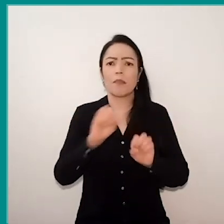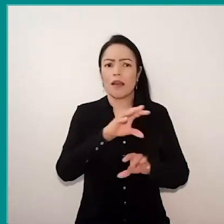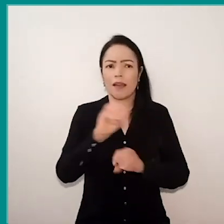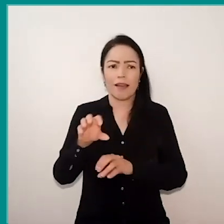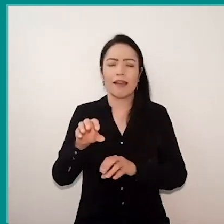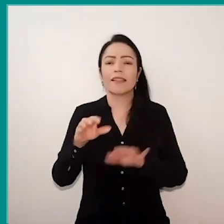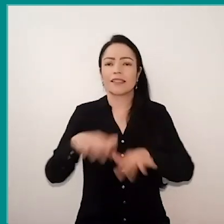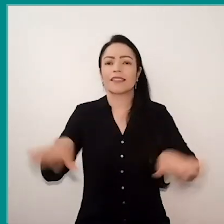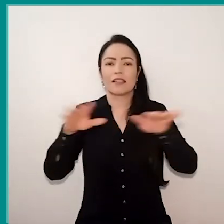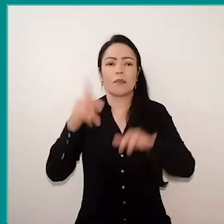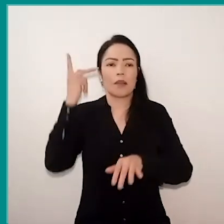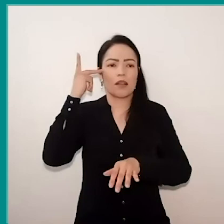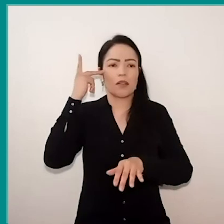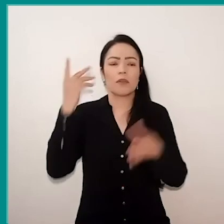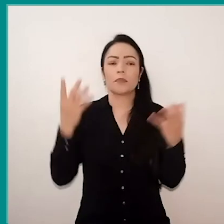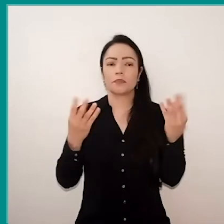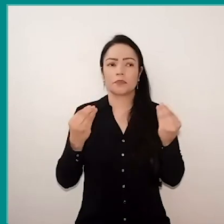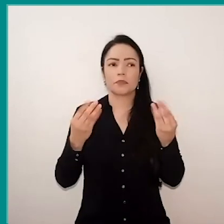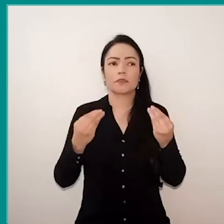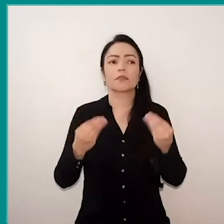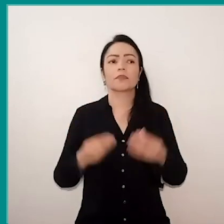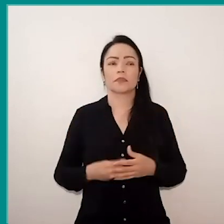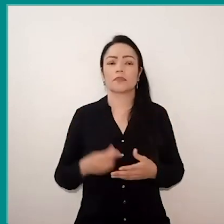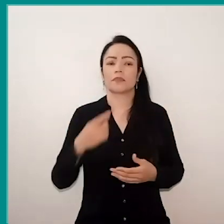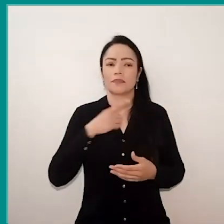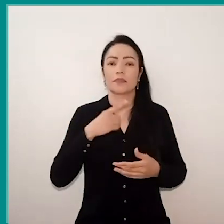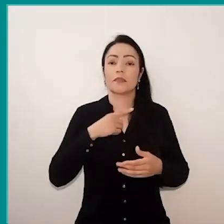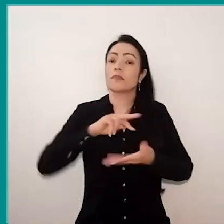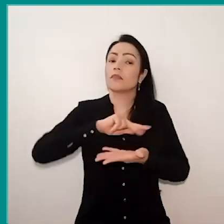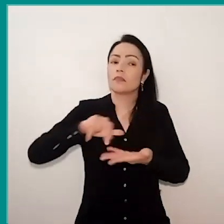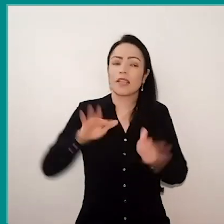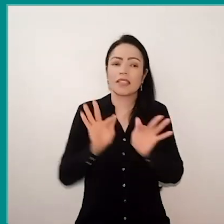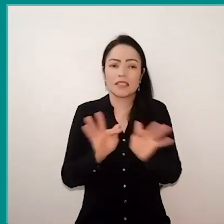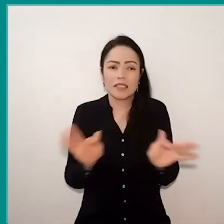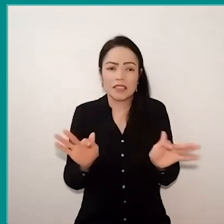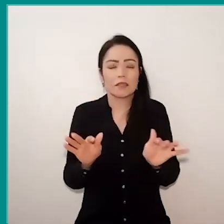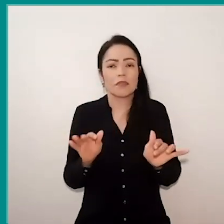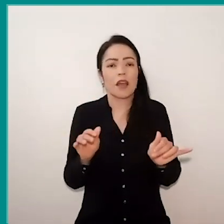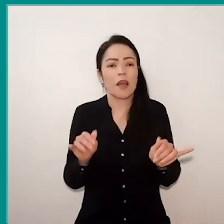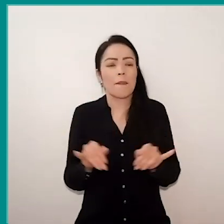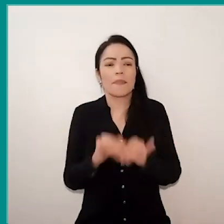and there's a lot of material, from simple things how to play Stop in social networks